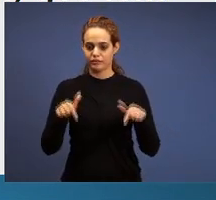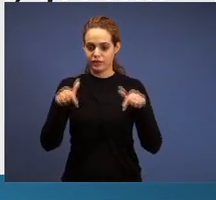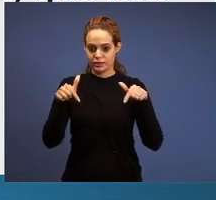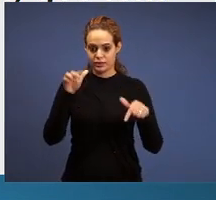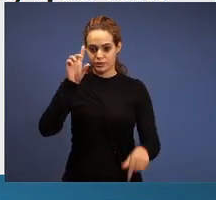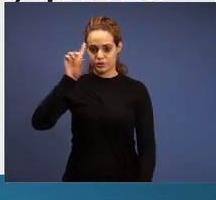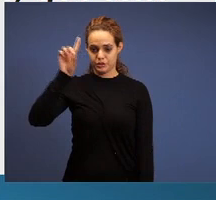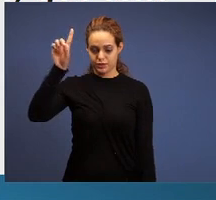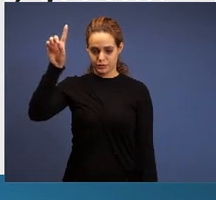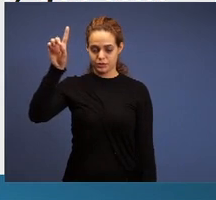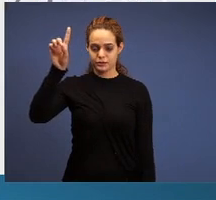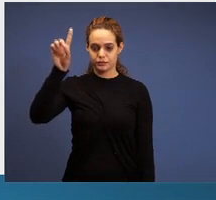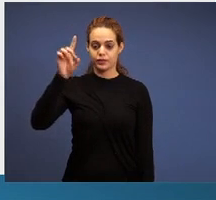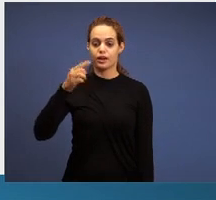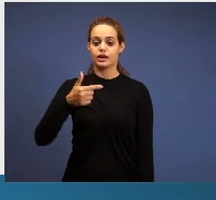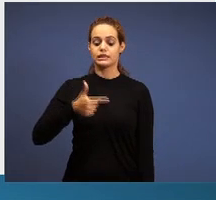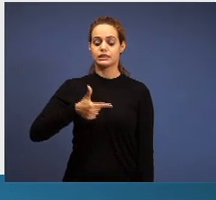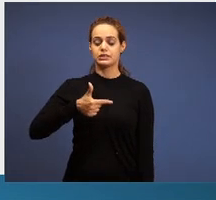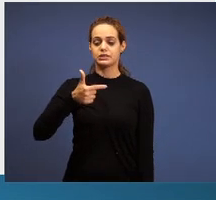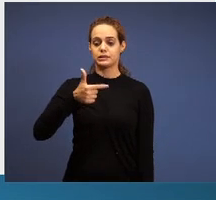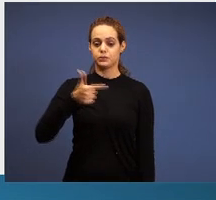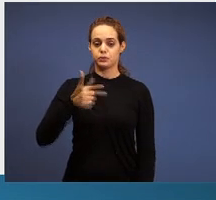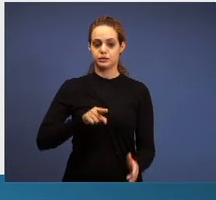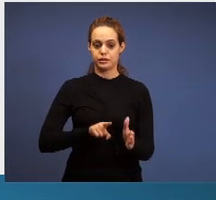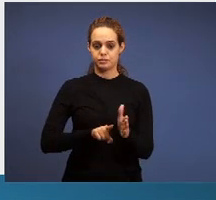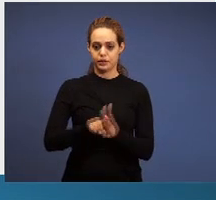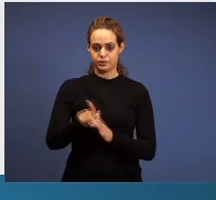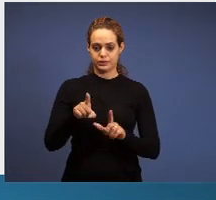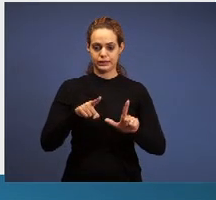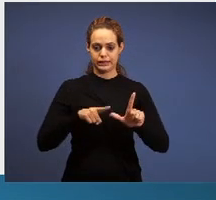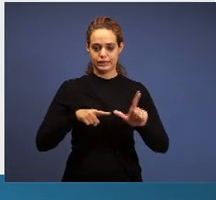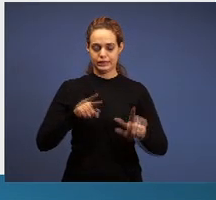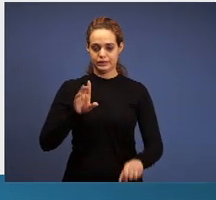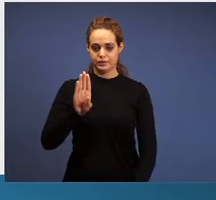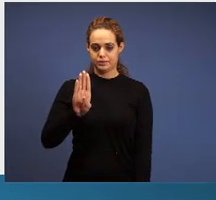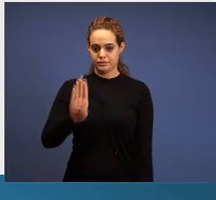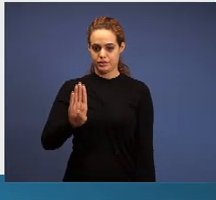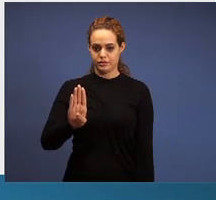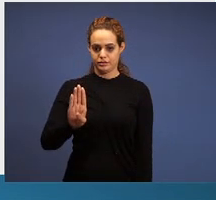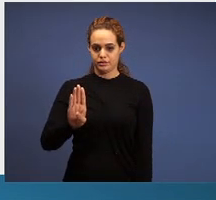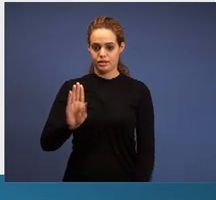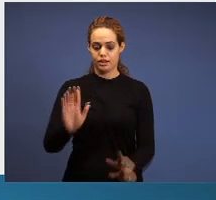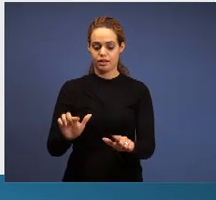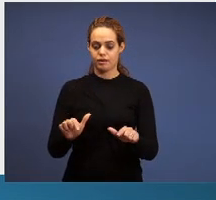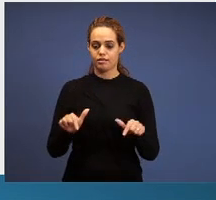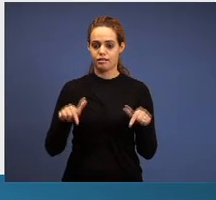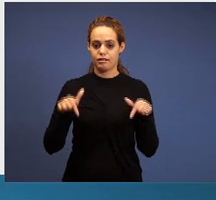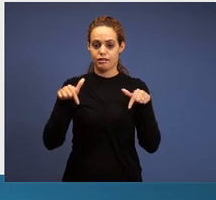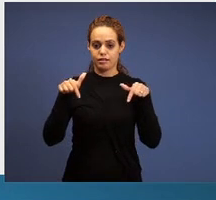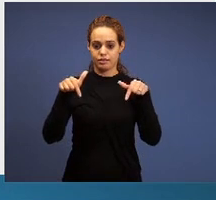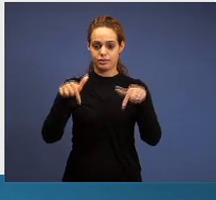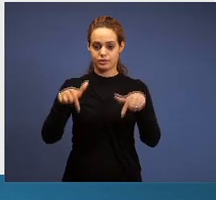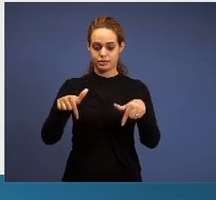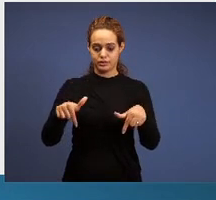that's letter “B”: action in Ephesus and exactly the